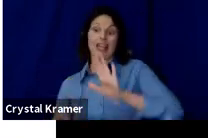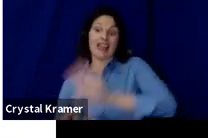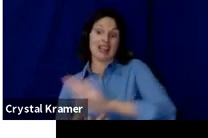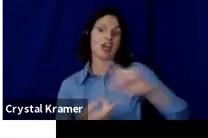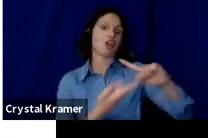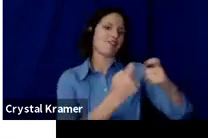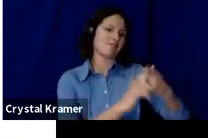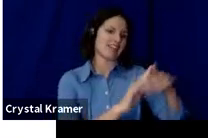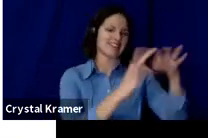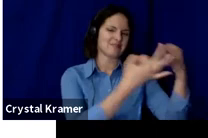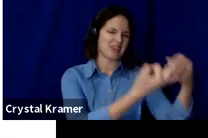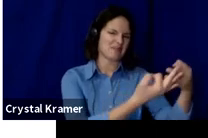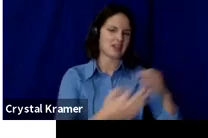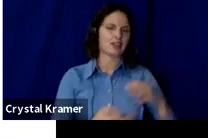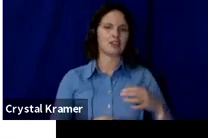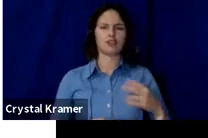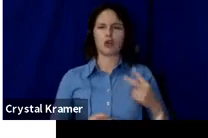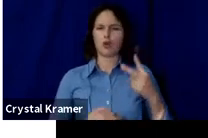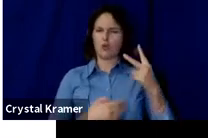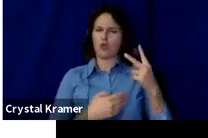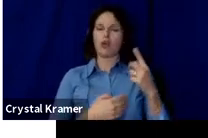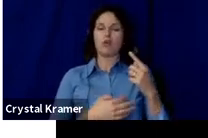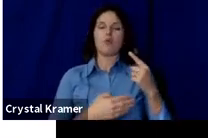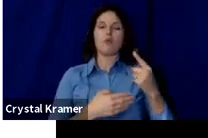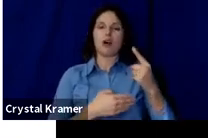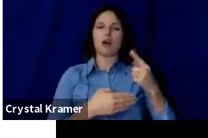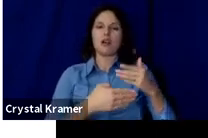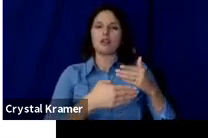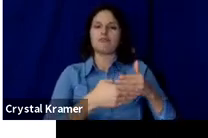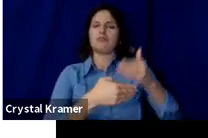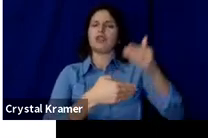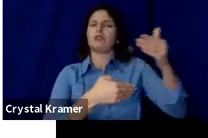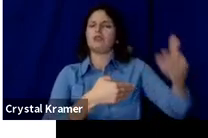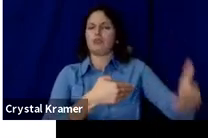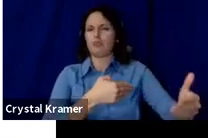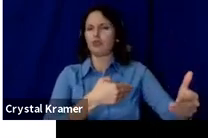One step away removed from you. They know you but may not be intimately connected to your work.